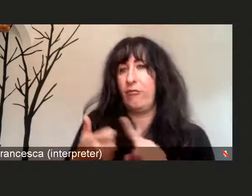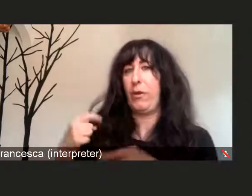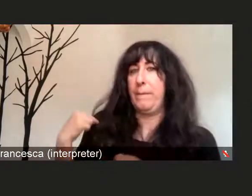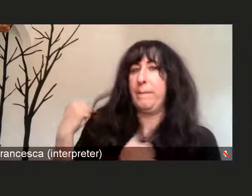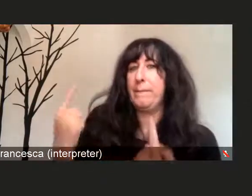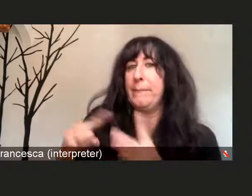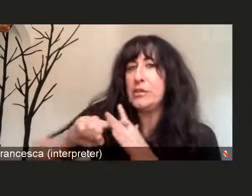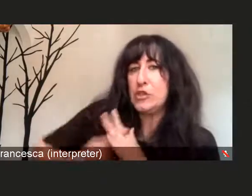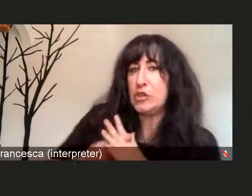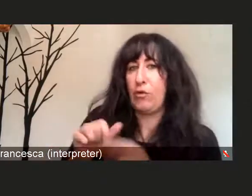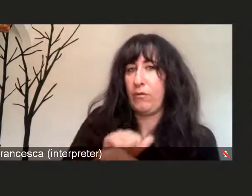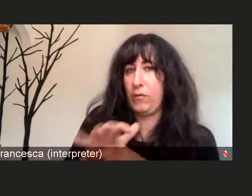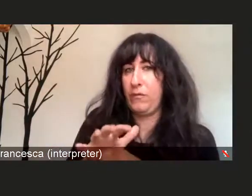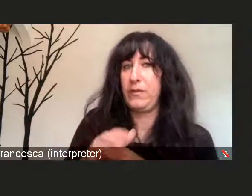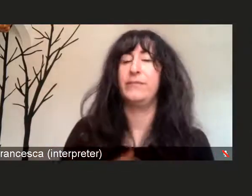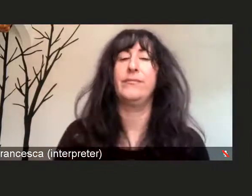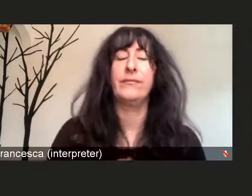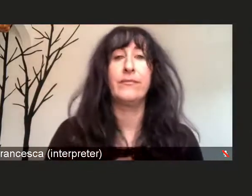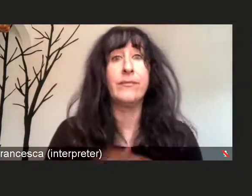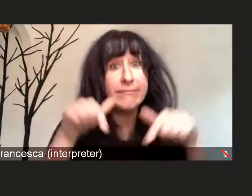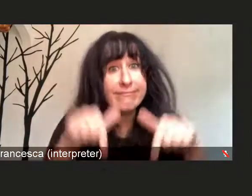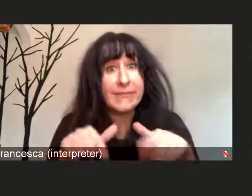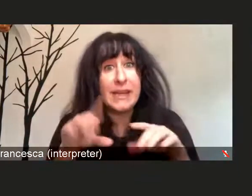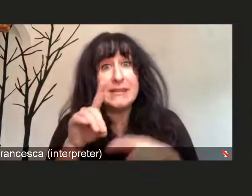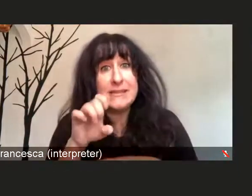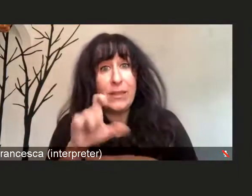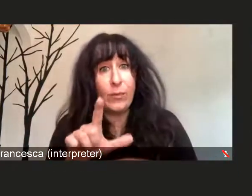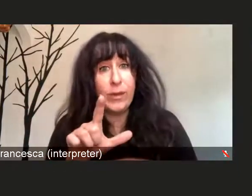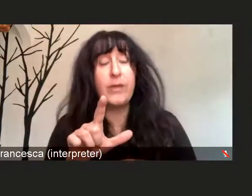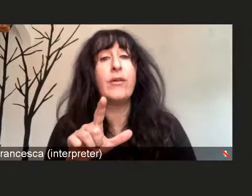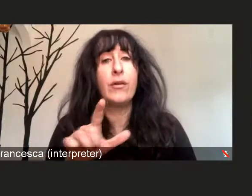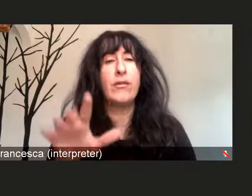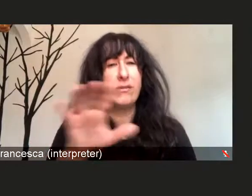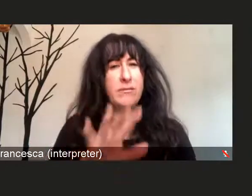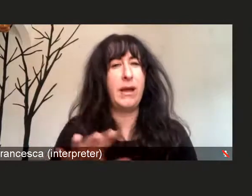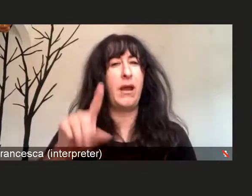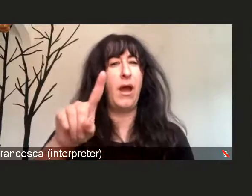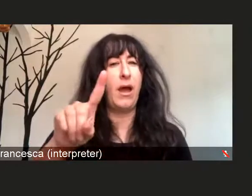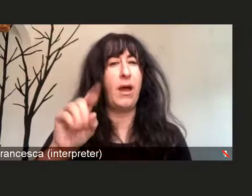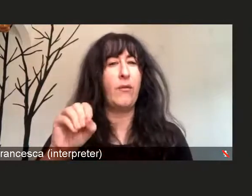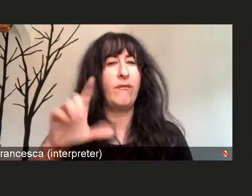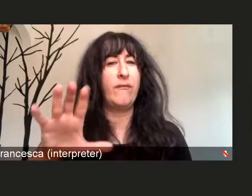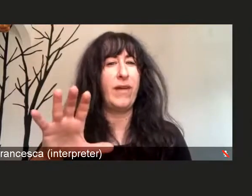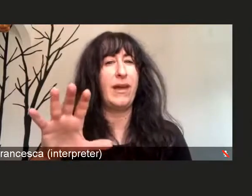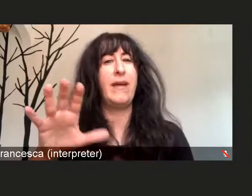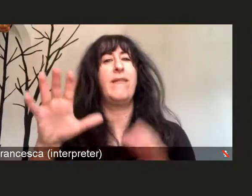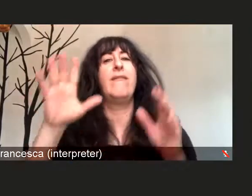In the state of Delaware, we have about 105,000 confirmed cases of COVID-19.